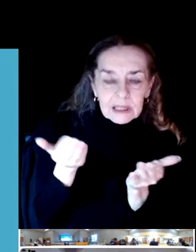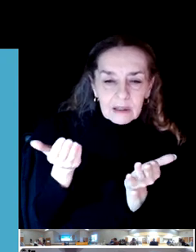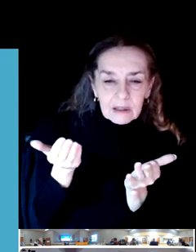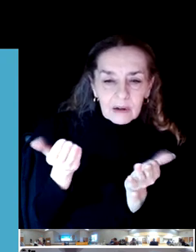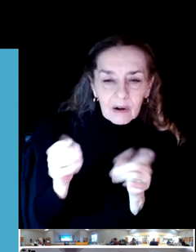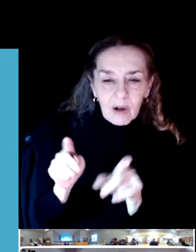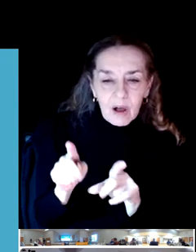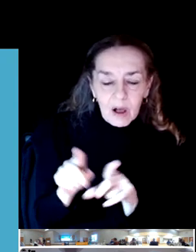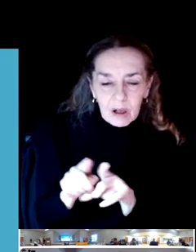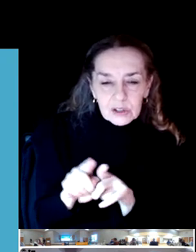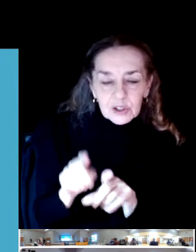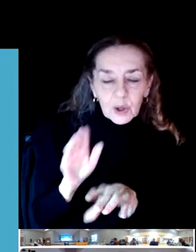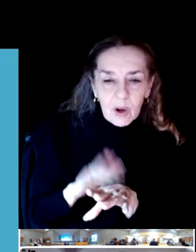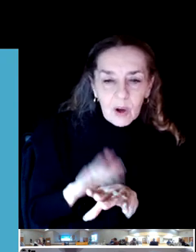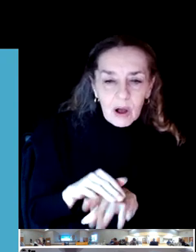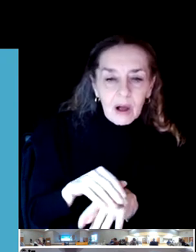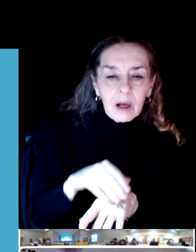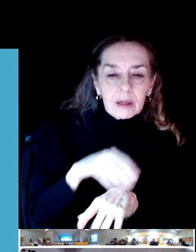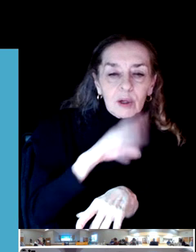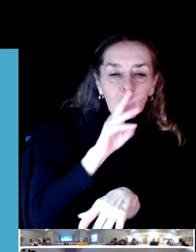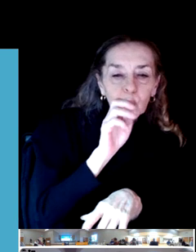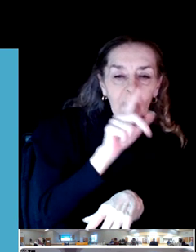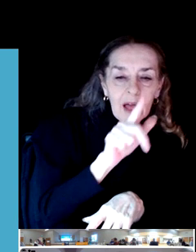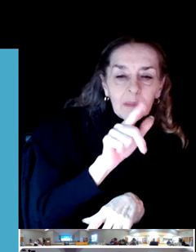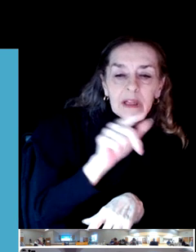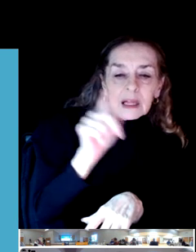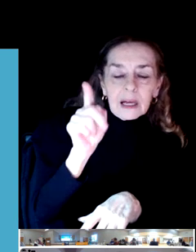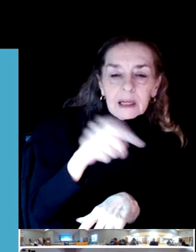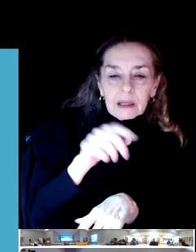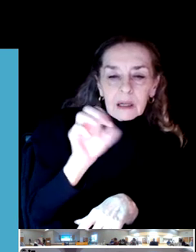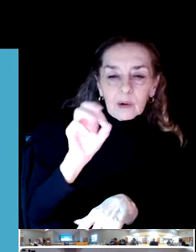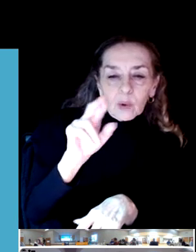If you leave your contact information, we will get back to you.